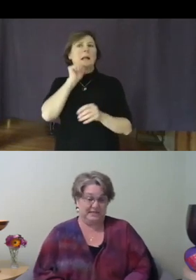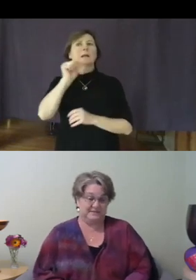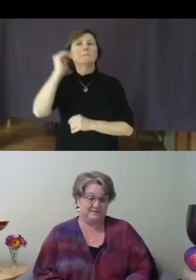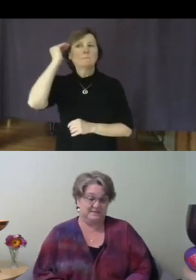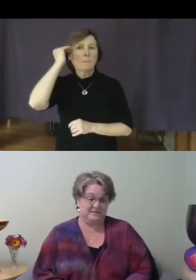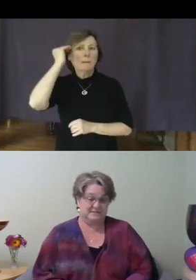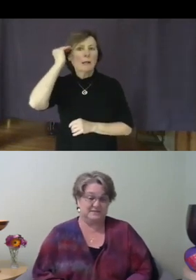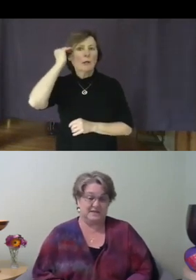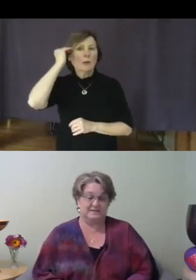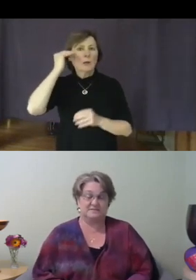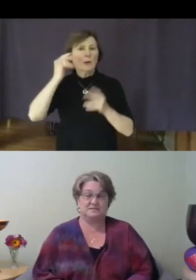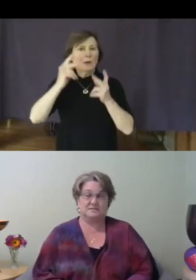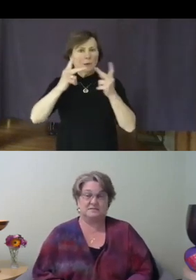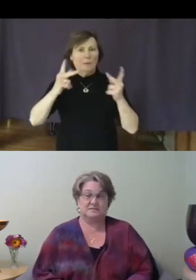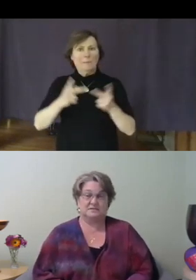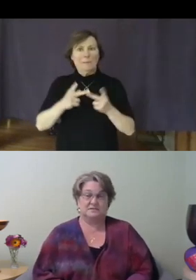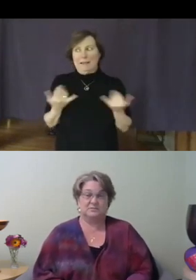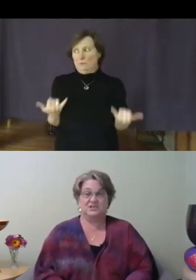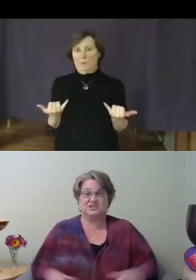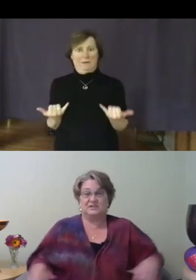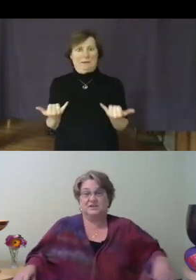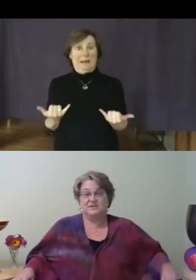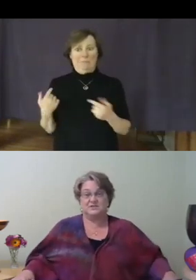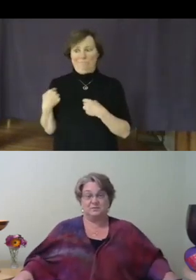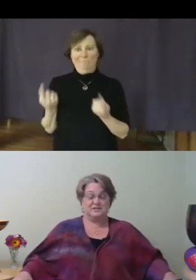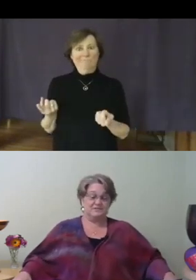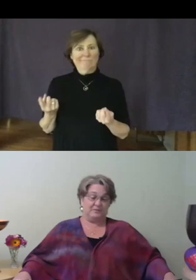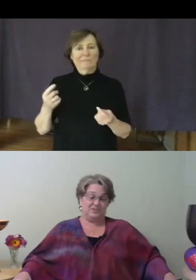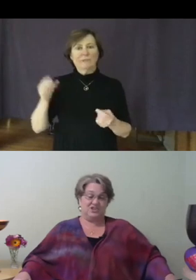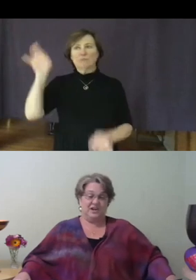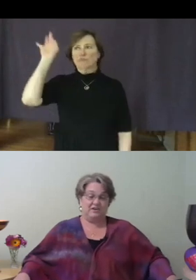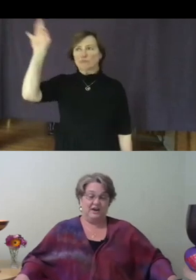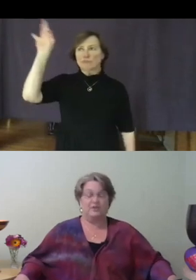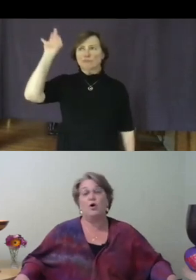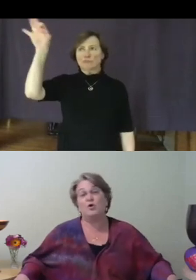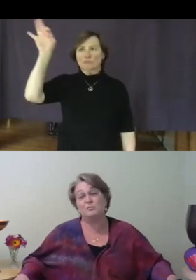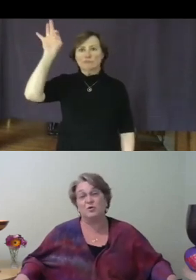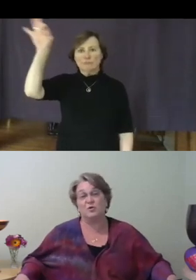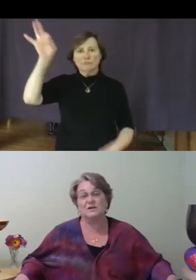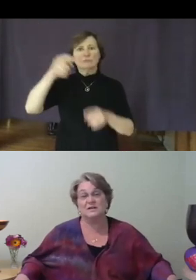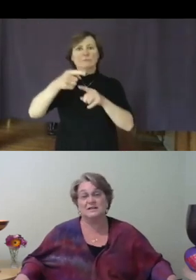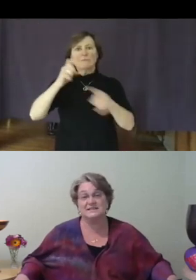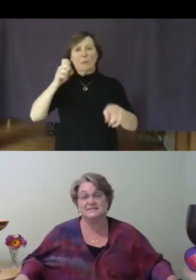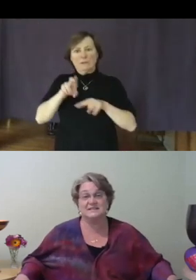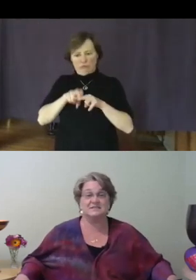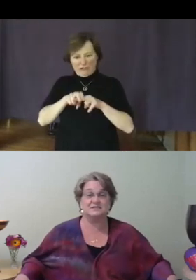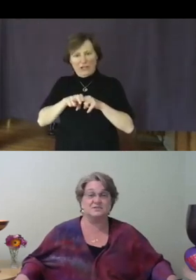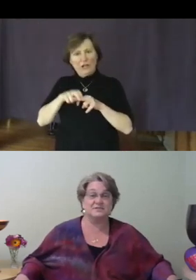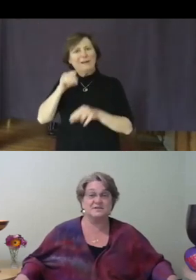these days: preaching sermons from a chair at home, or listening to sermons on